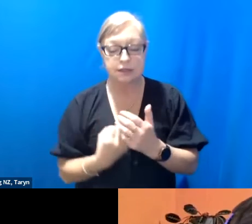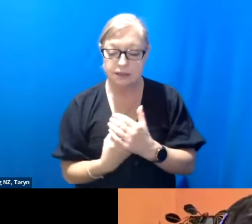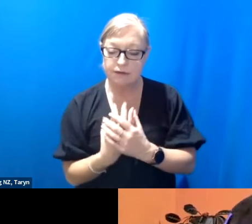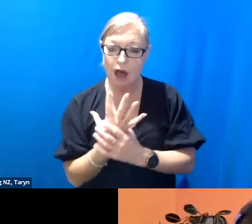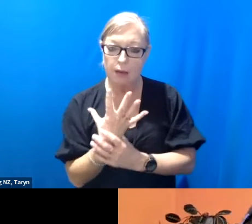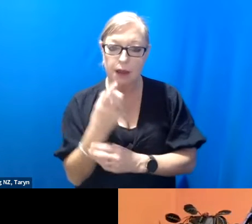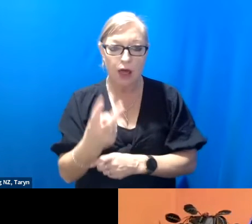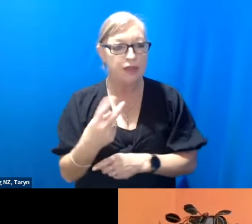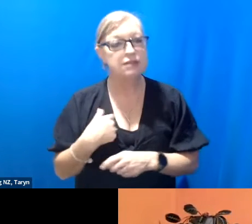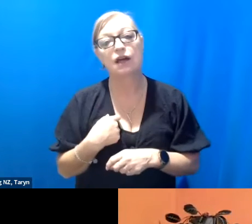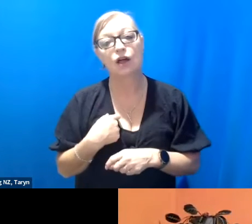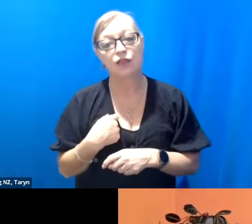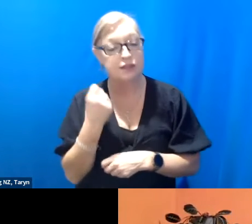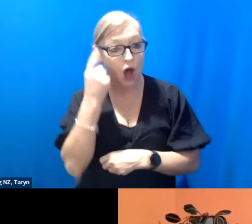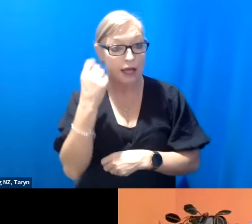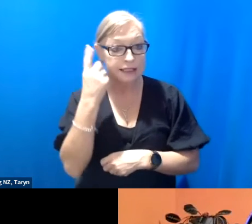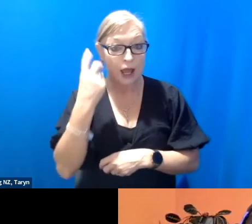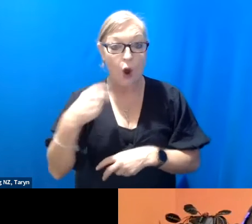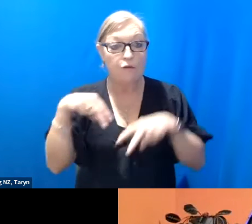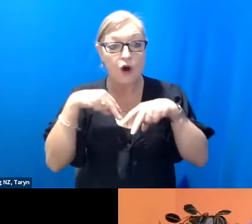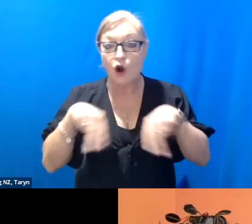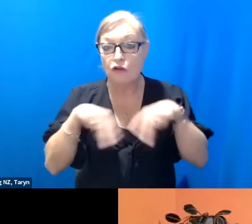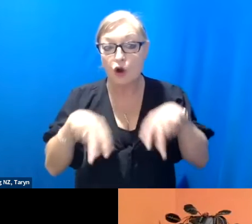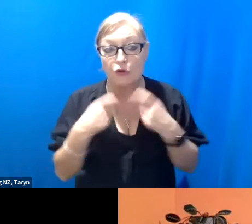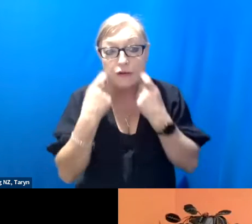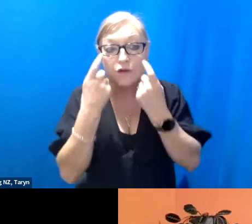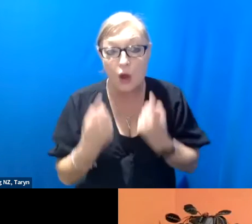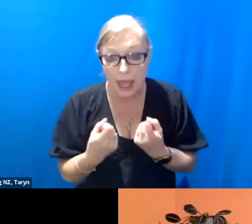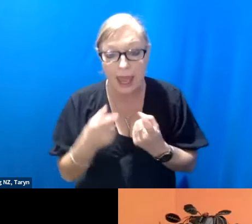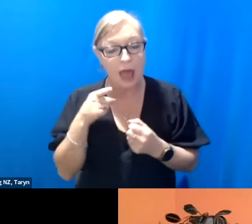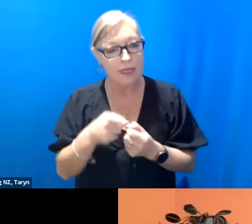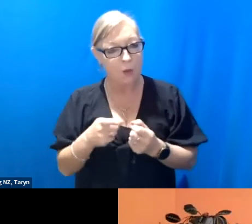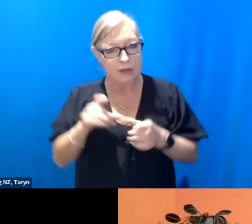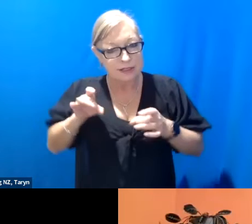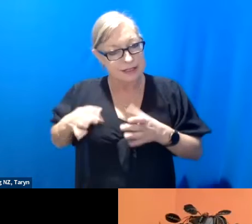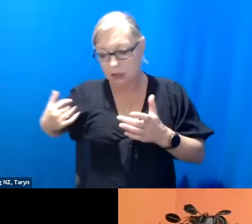that was emerging over a couple of years, it was very much an idea that I was working on when I